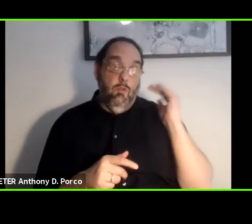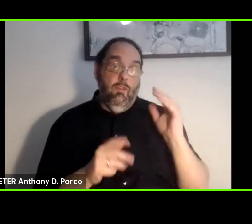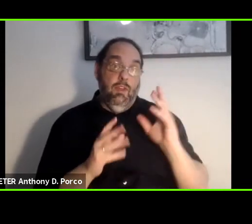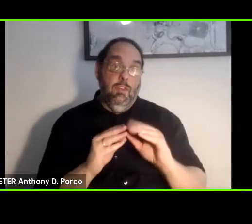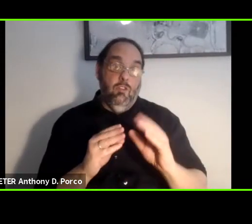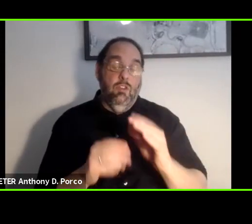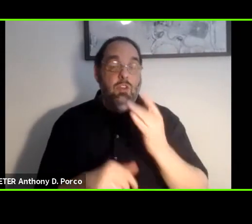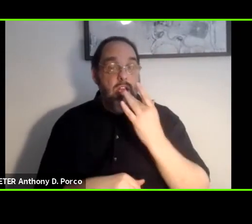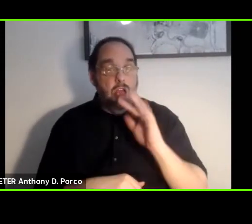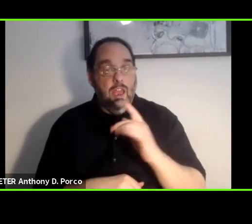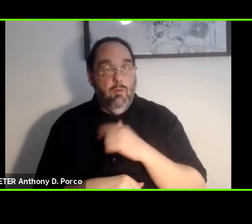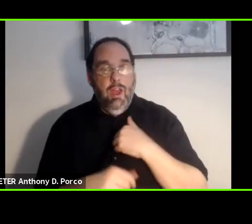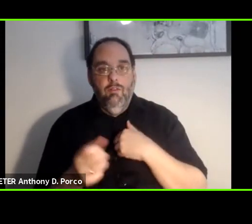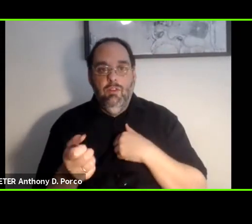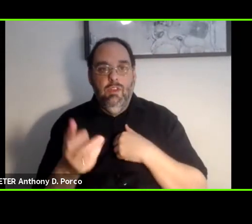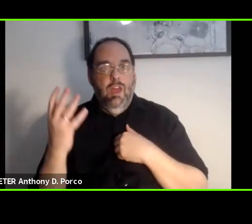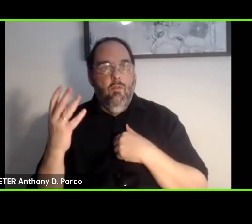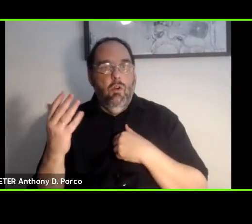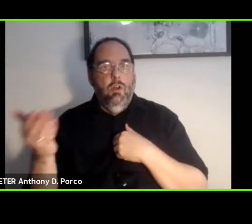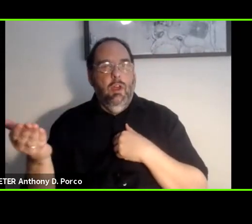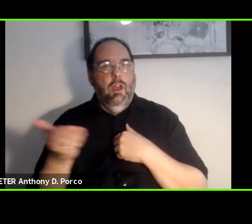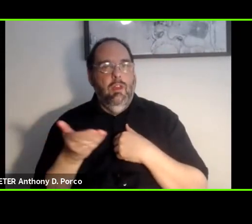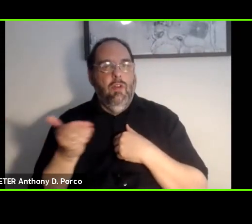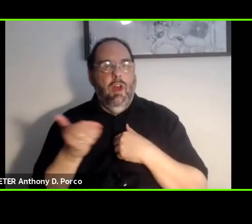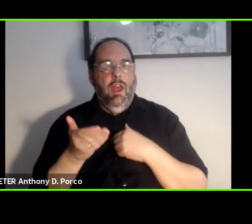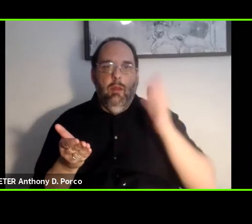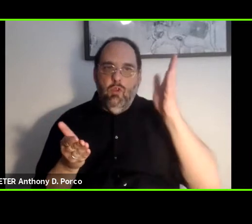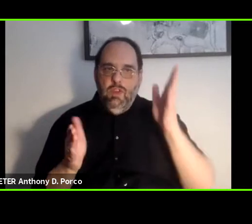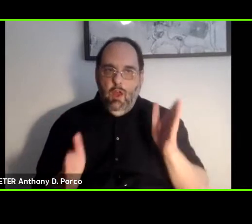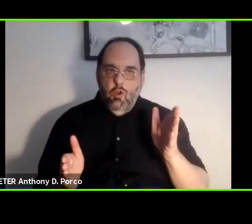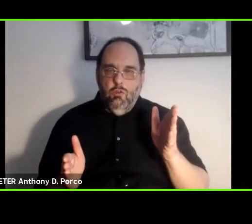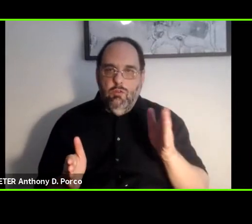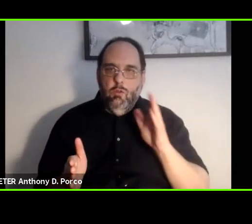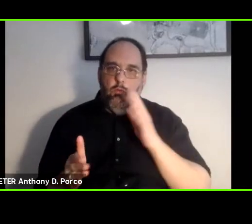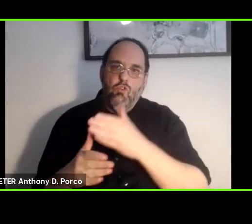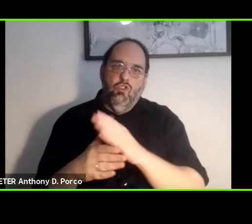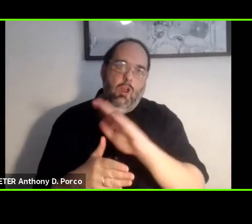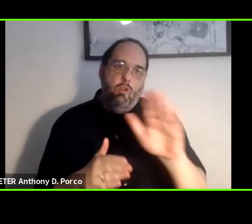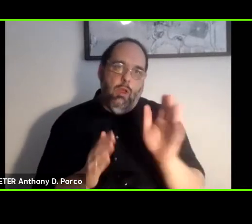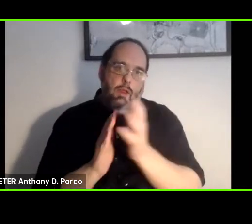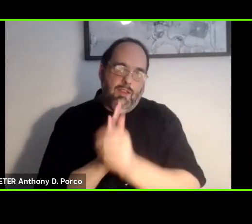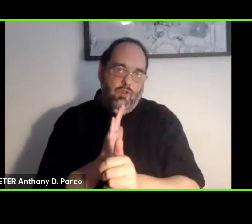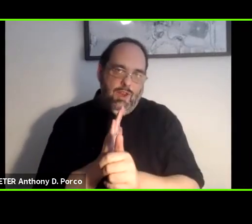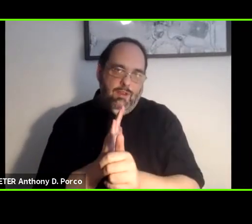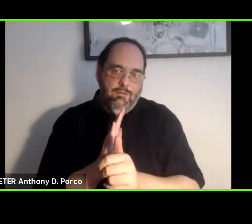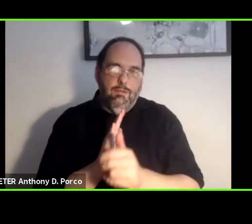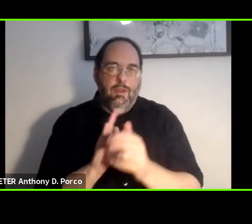to have several invited presenters who will be sharing their expertise and information on the